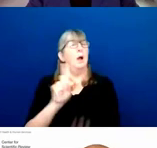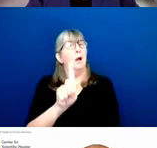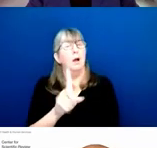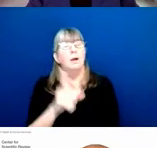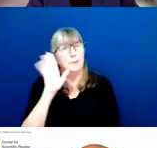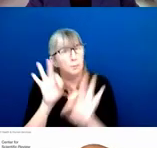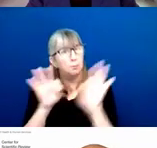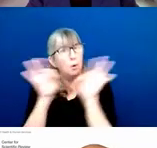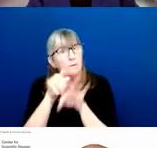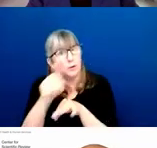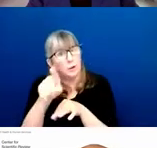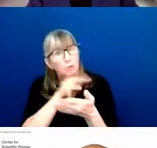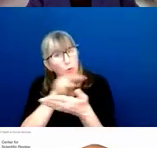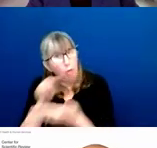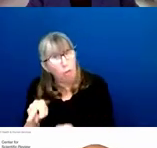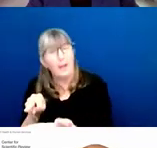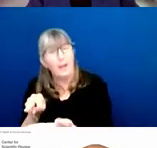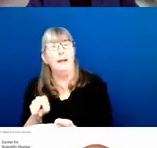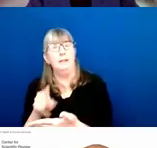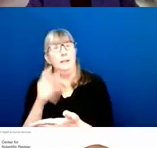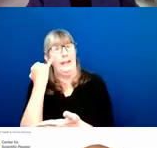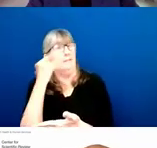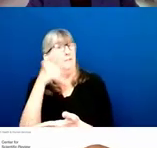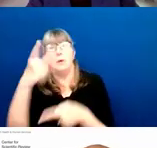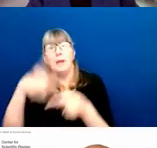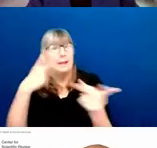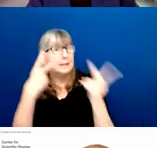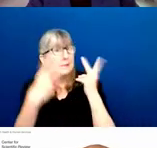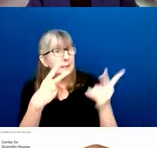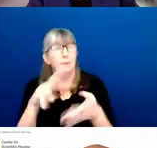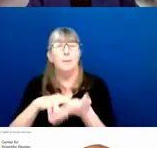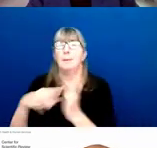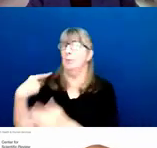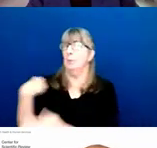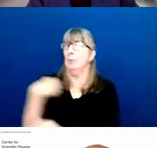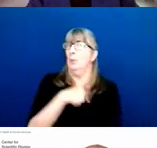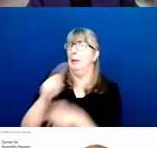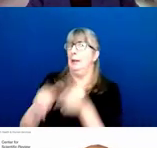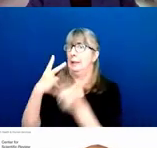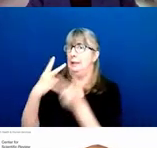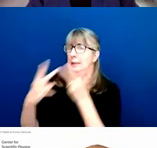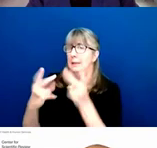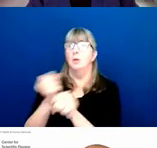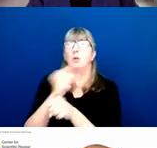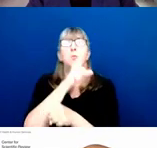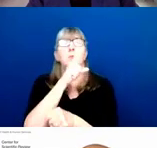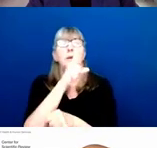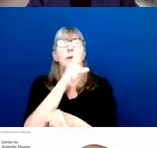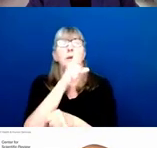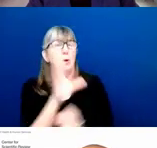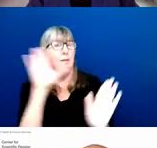and we can't review it. So make sure there's an image associated with your application.